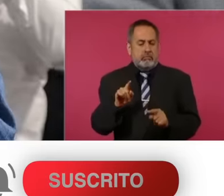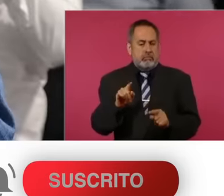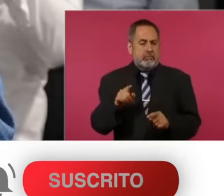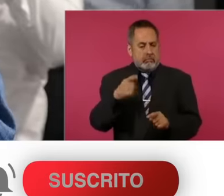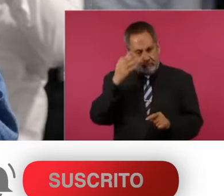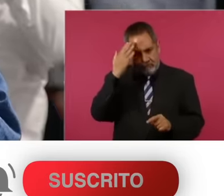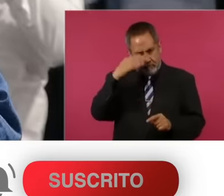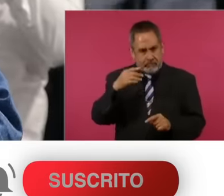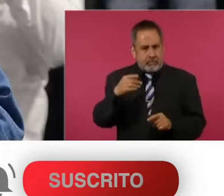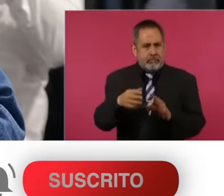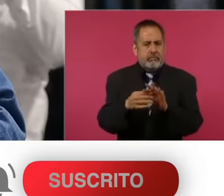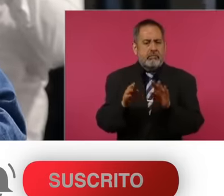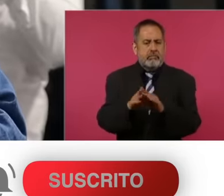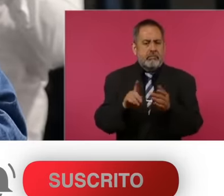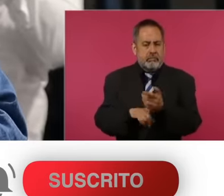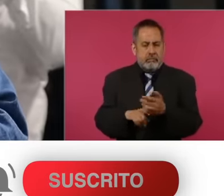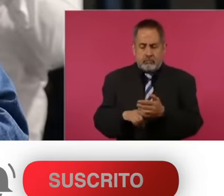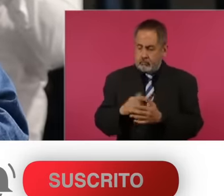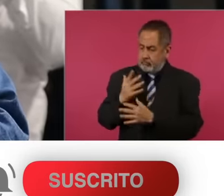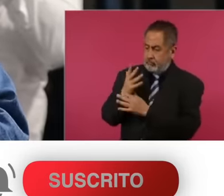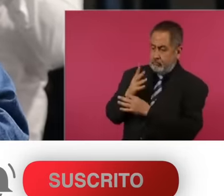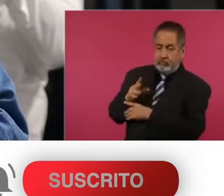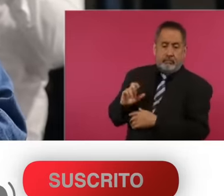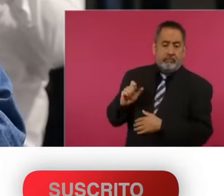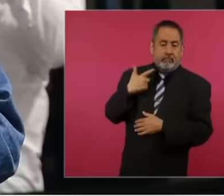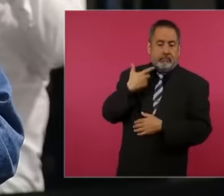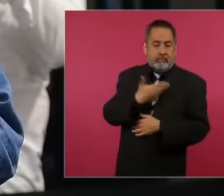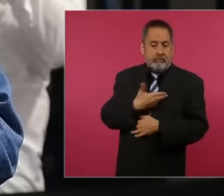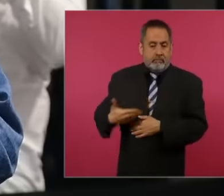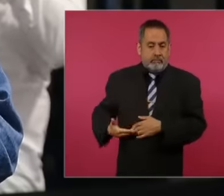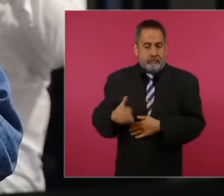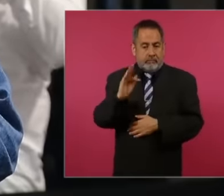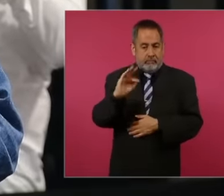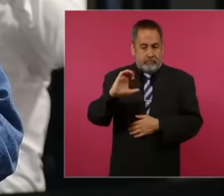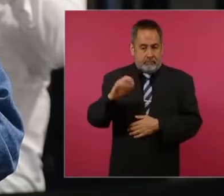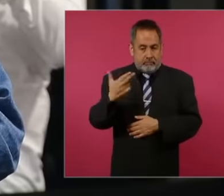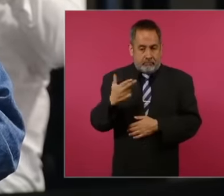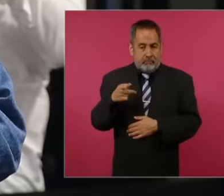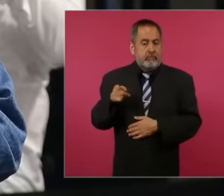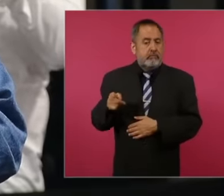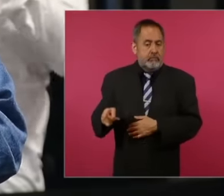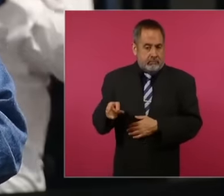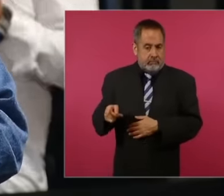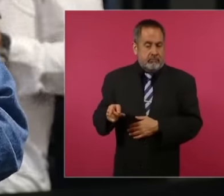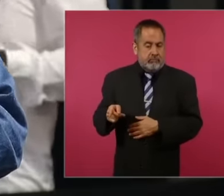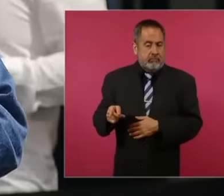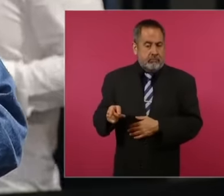in this case I am going to quote former president Felipe Calderón who on the social network is x before